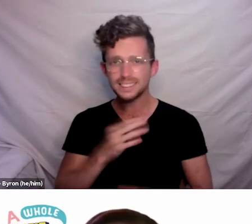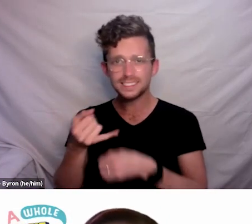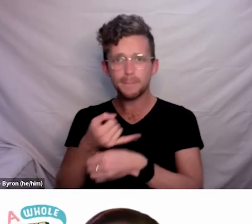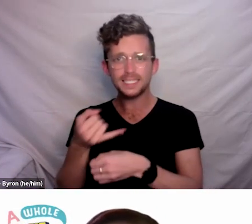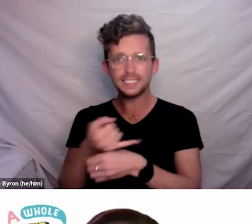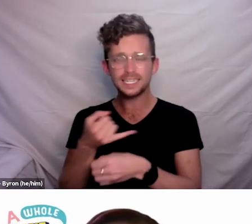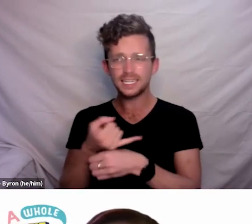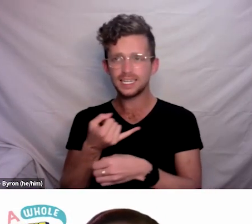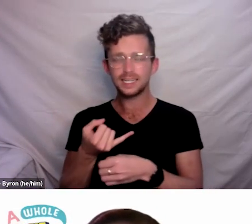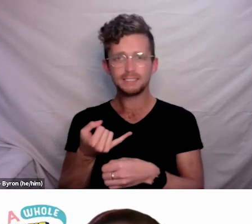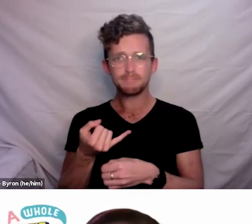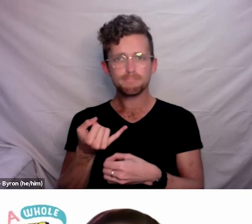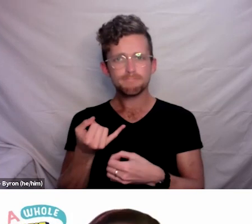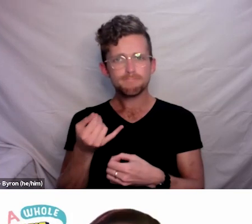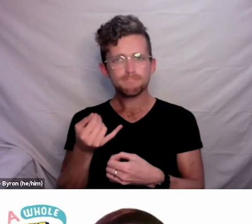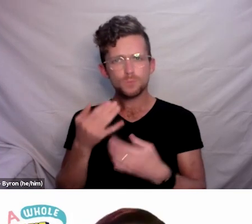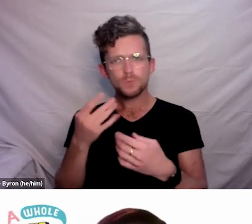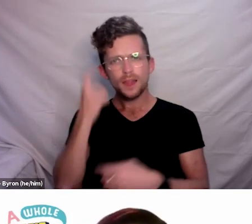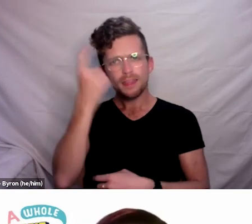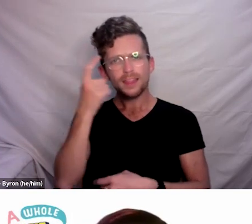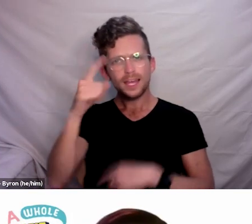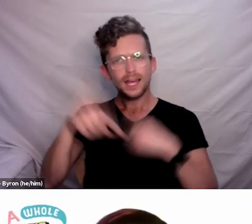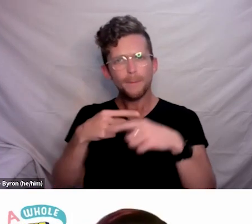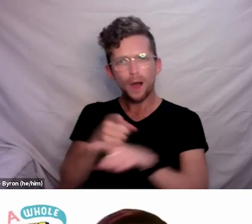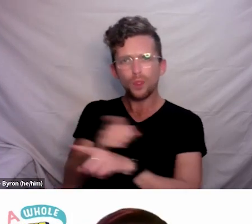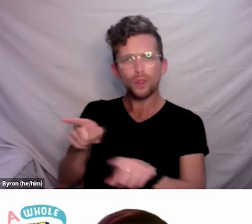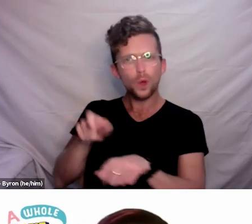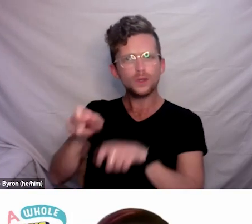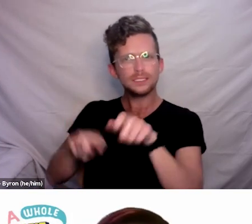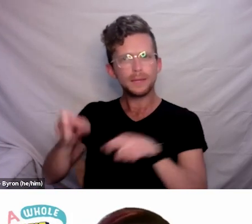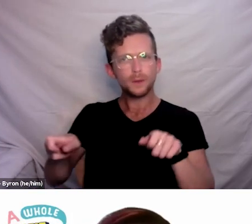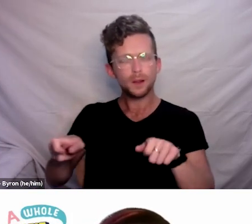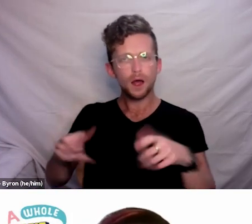obviously a lot of systems are impacted when these events happen.